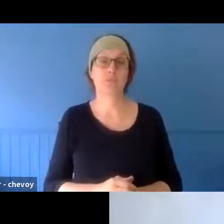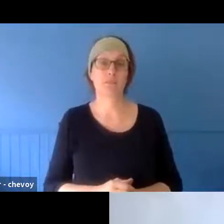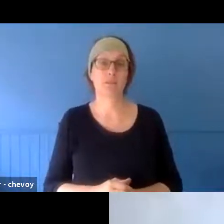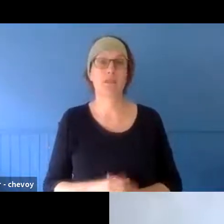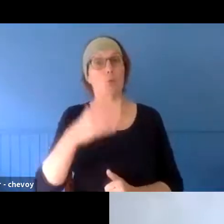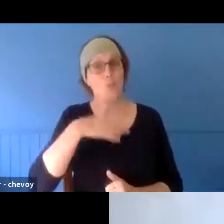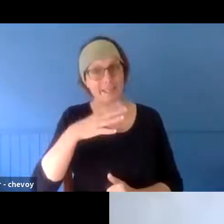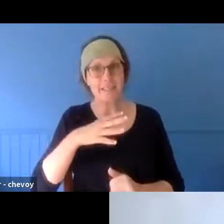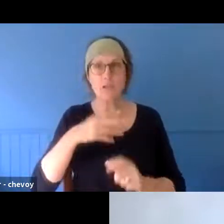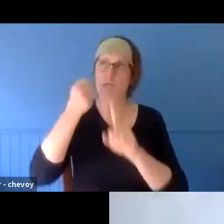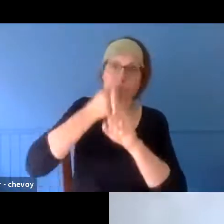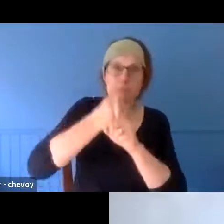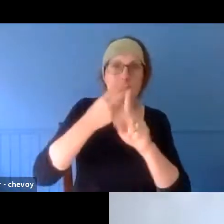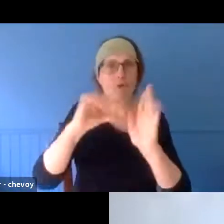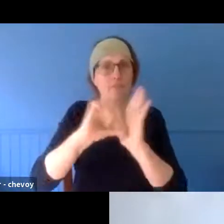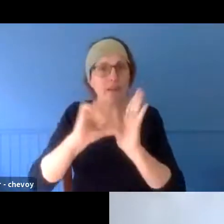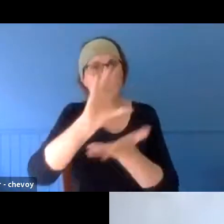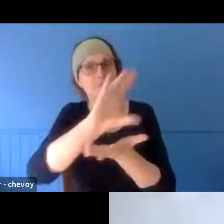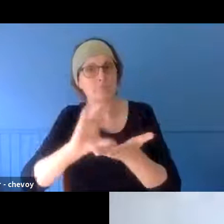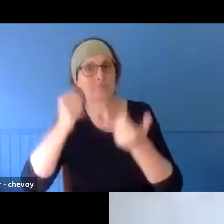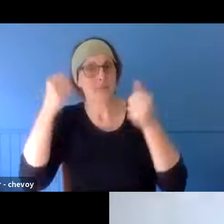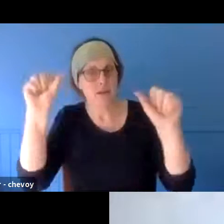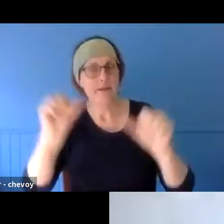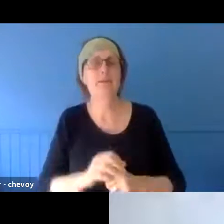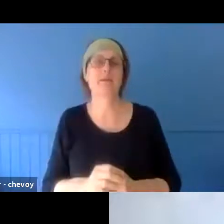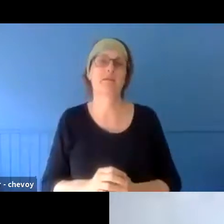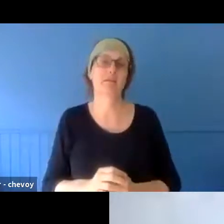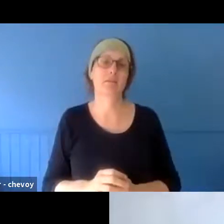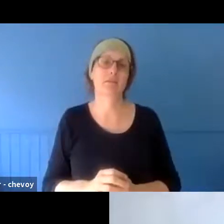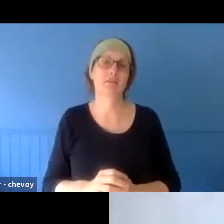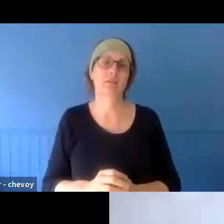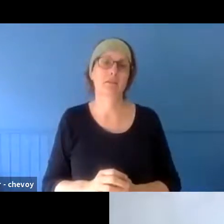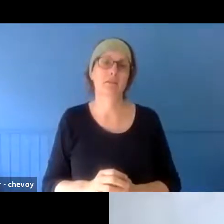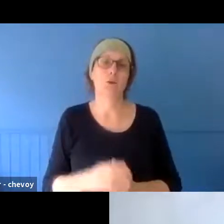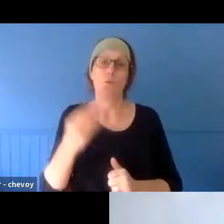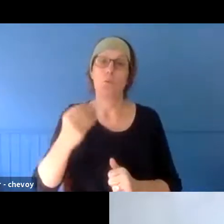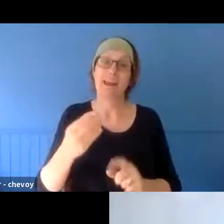getting funder, but once we got funding, there was the original plan, because you have to put a plan in to get funding, which makes no